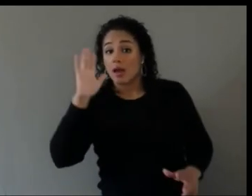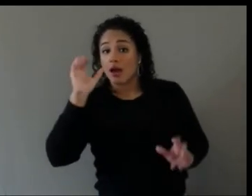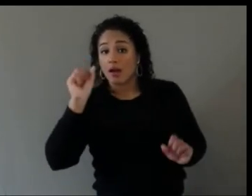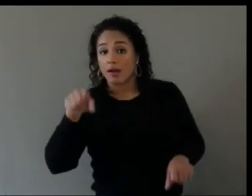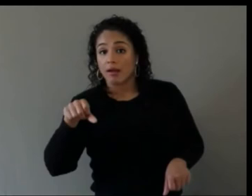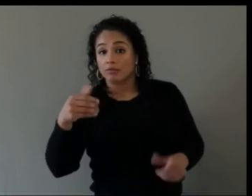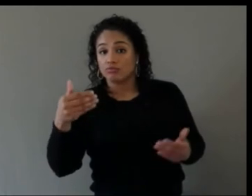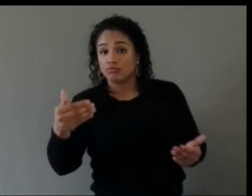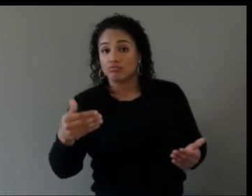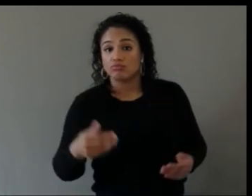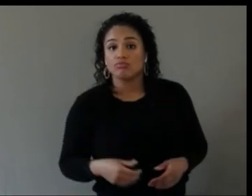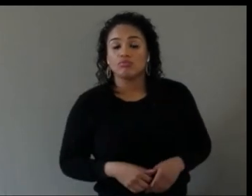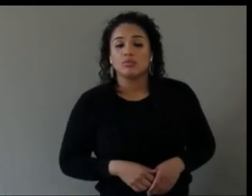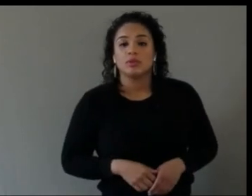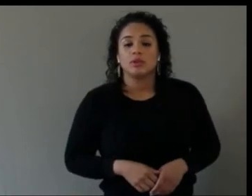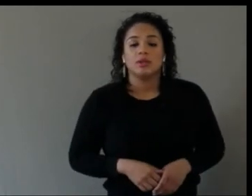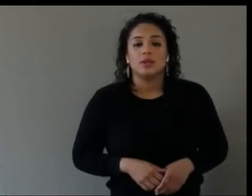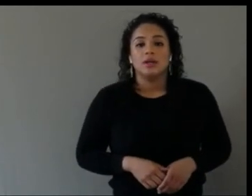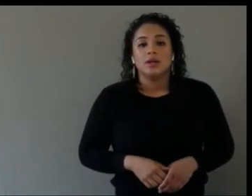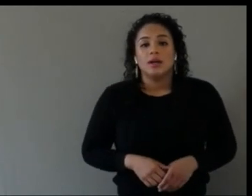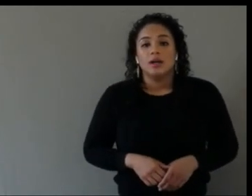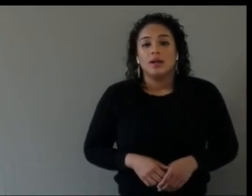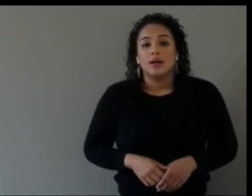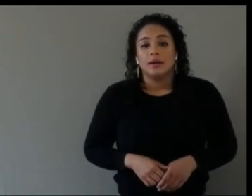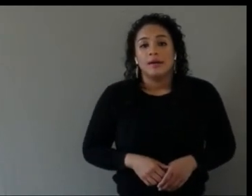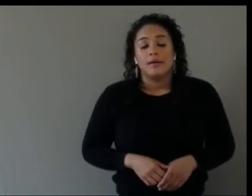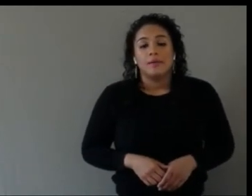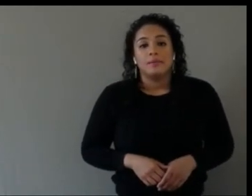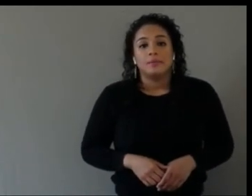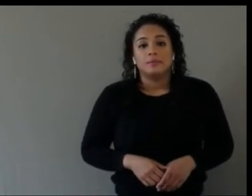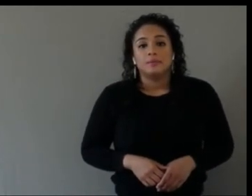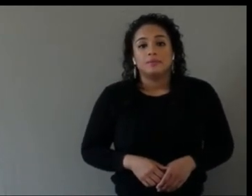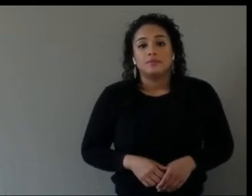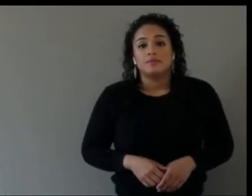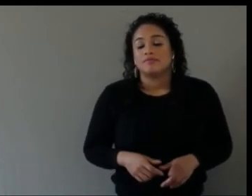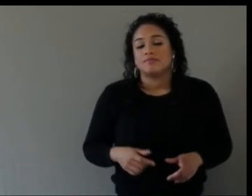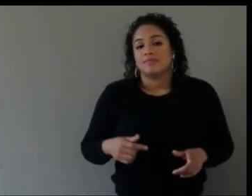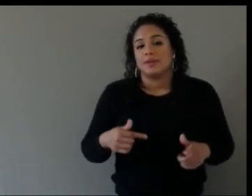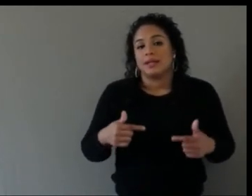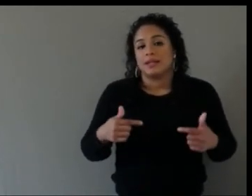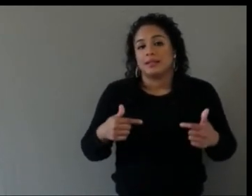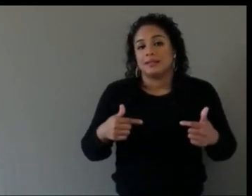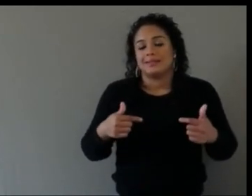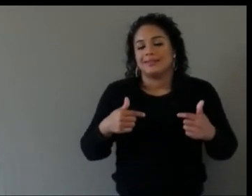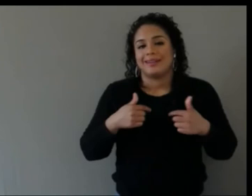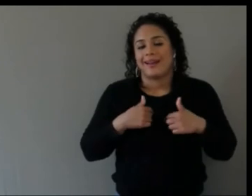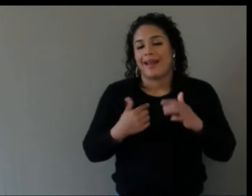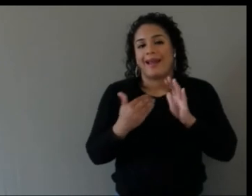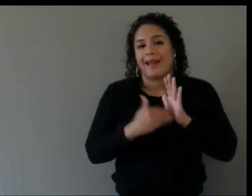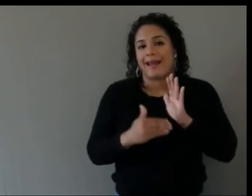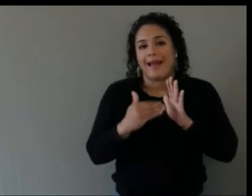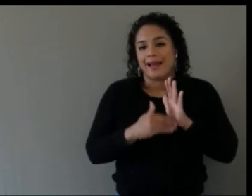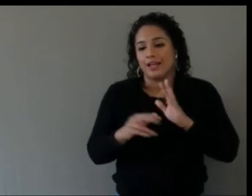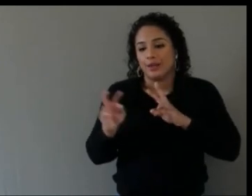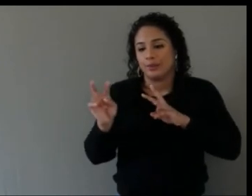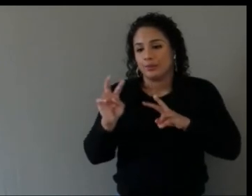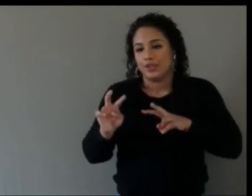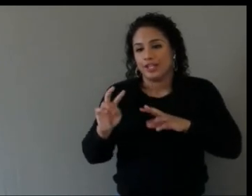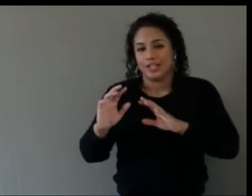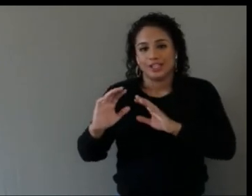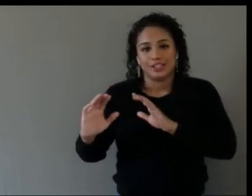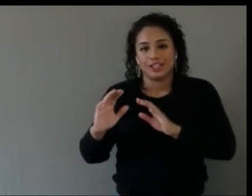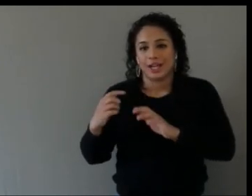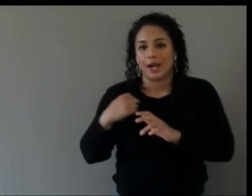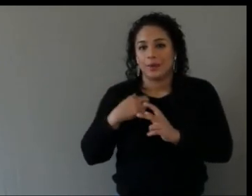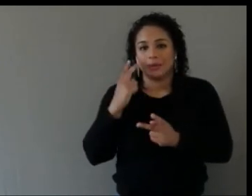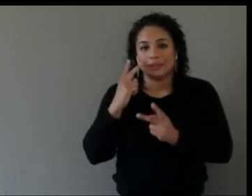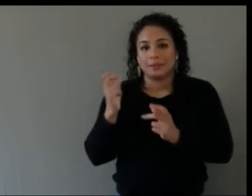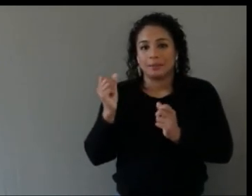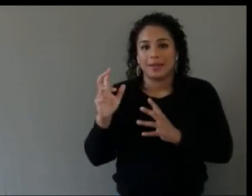I'll pop in, and this is just, I keep reading the chat, right, and we're seeing a lot of people who are wanting